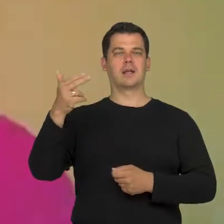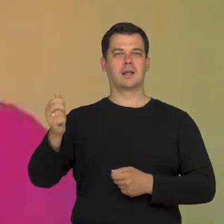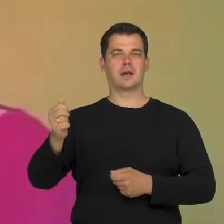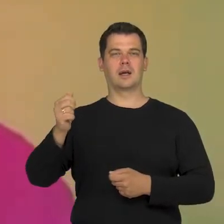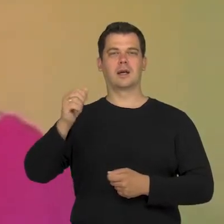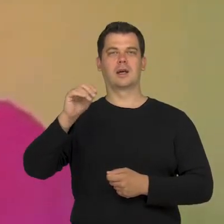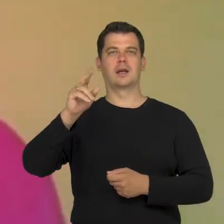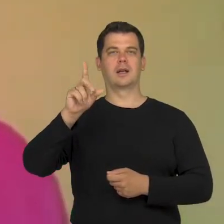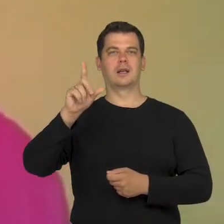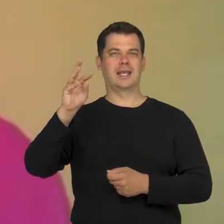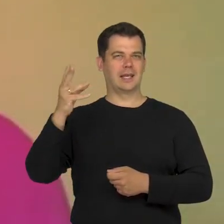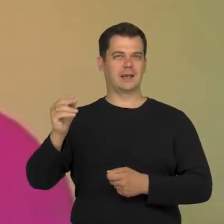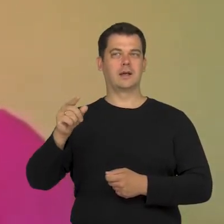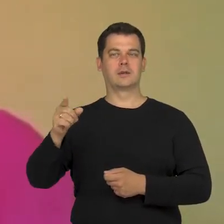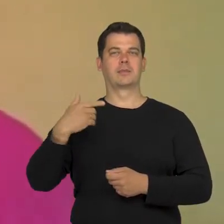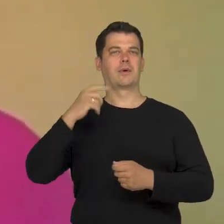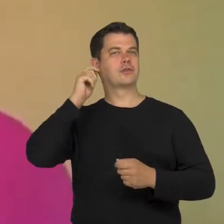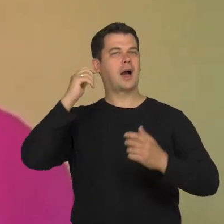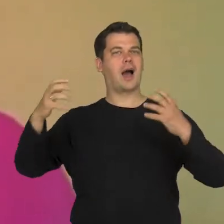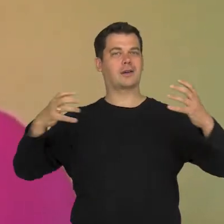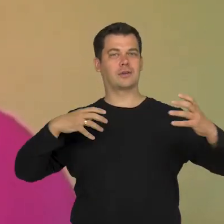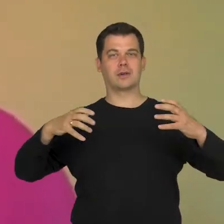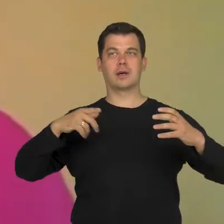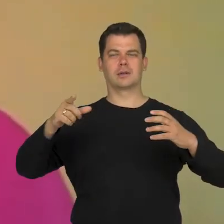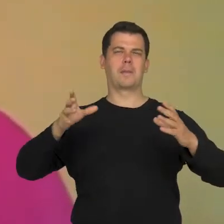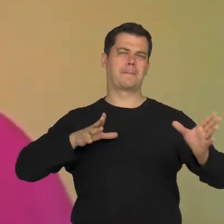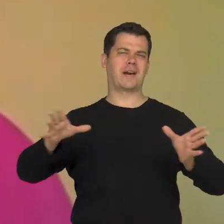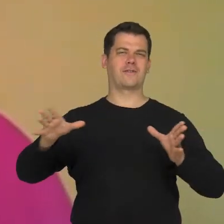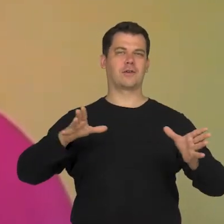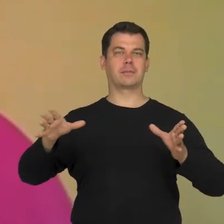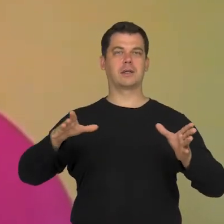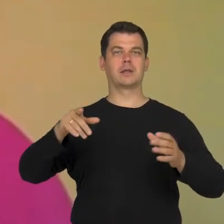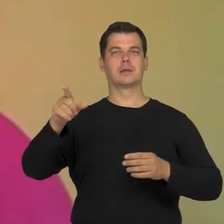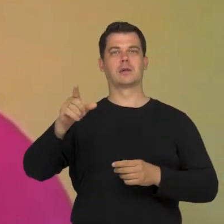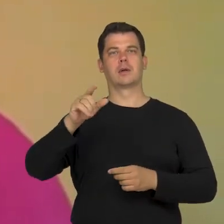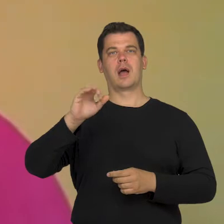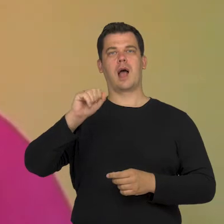an actress, a performer with an alternated mobility.